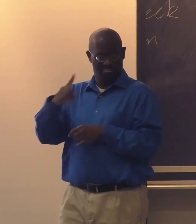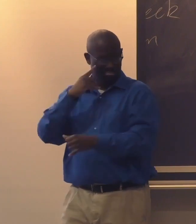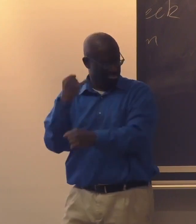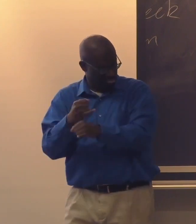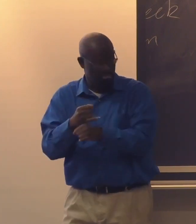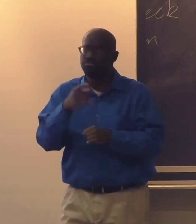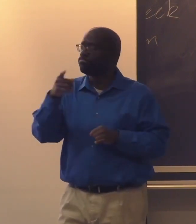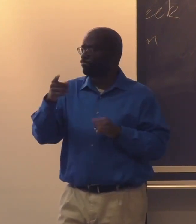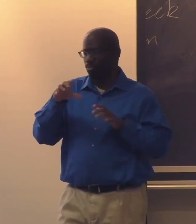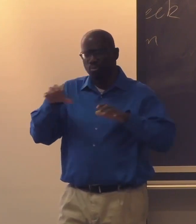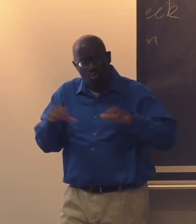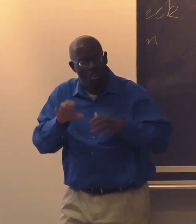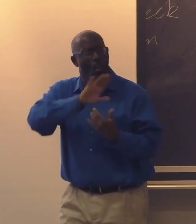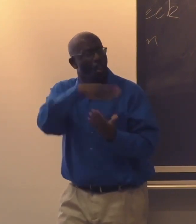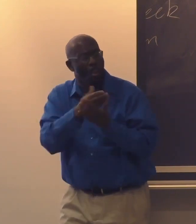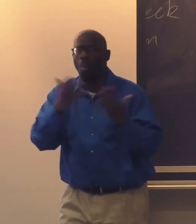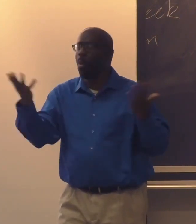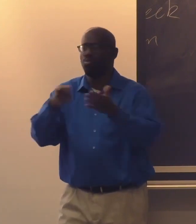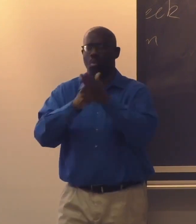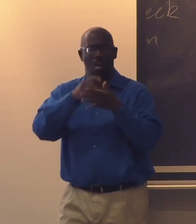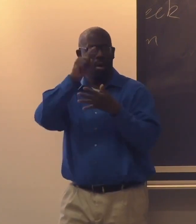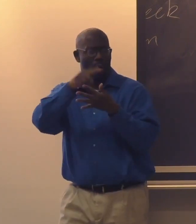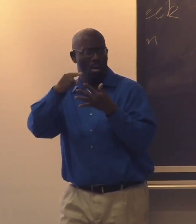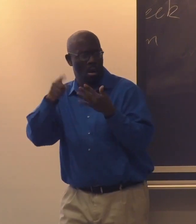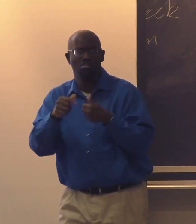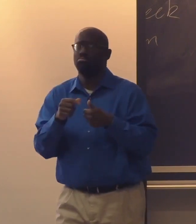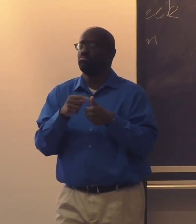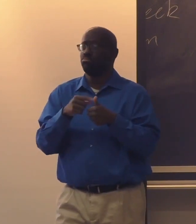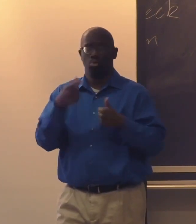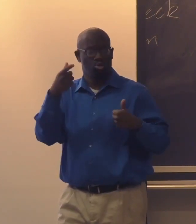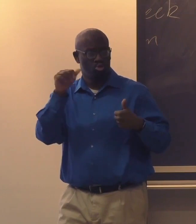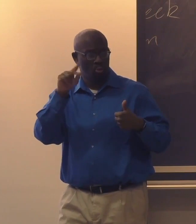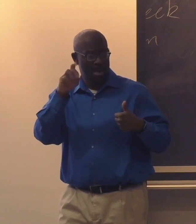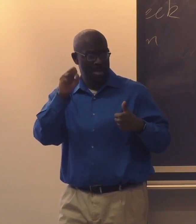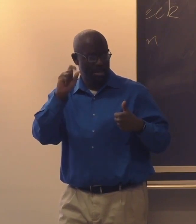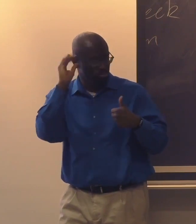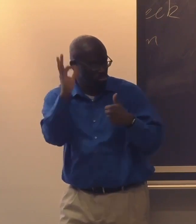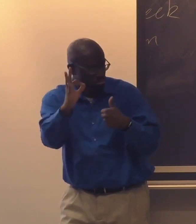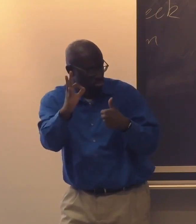had Black students that attended their deaf schools. The Black students had completed all